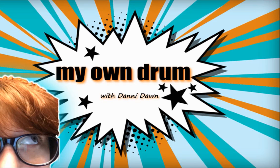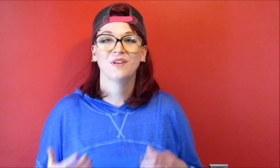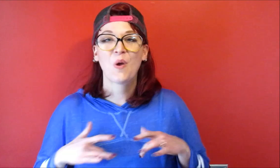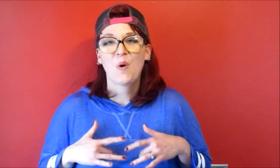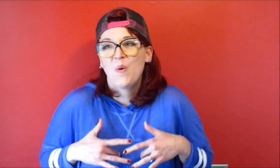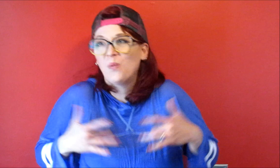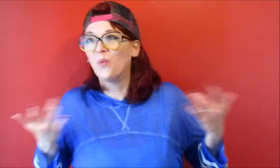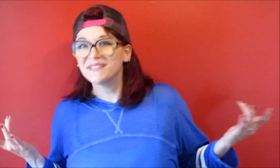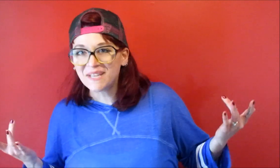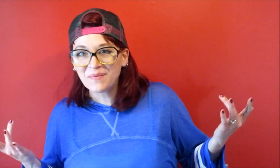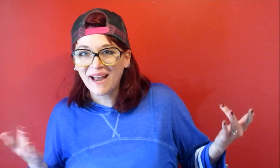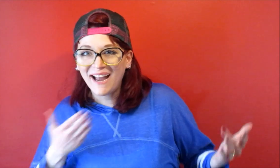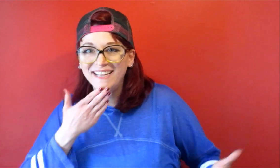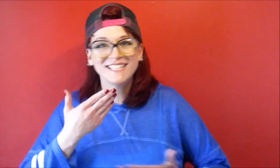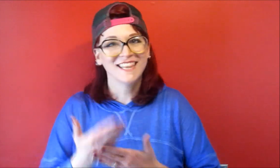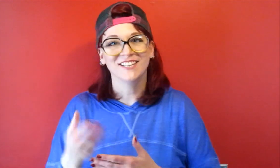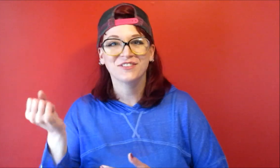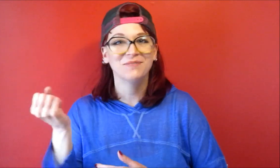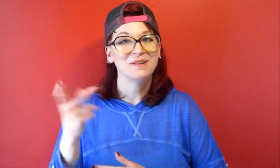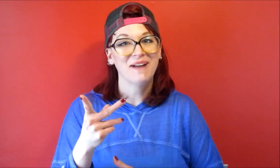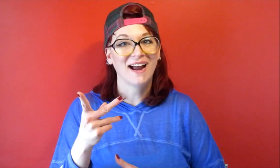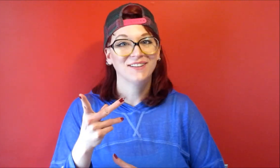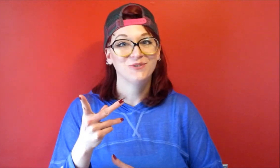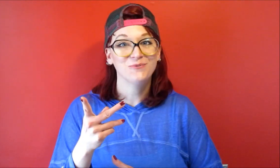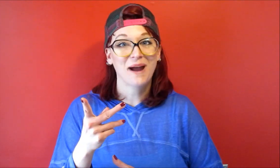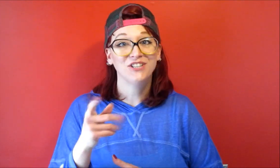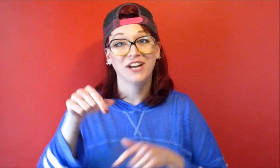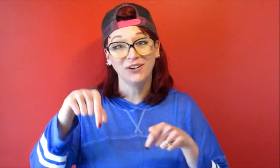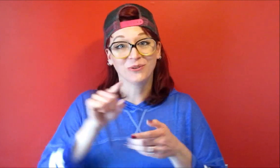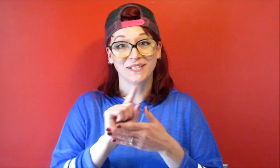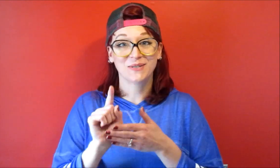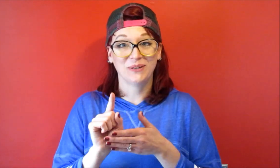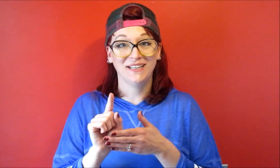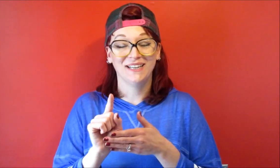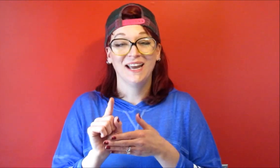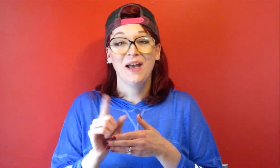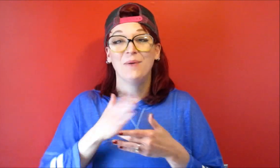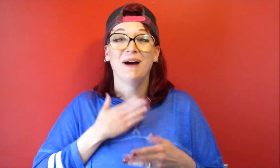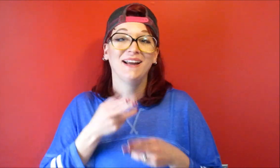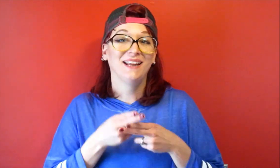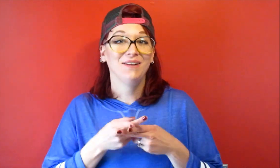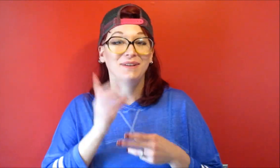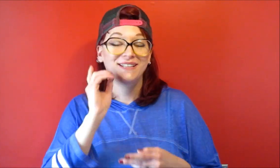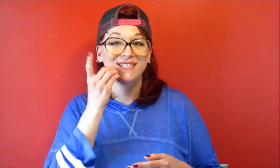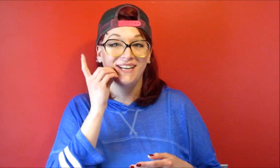what's up guys thanks for coming back to my channel this week my name is Danni